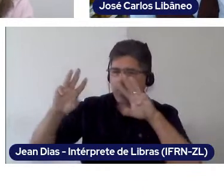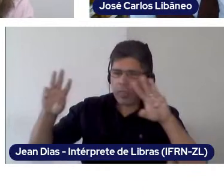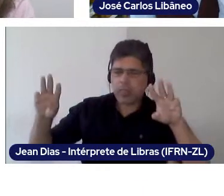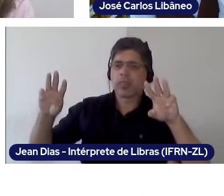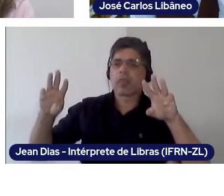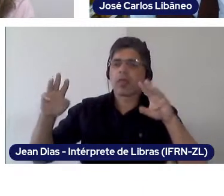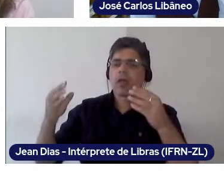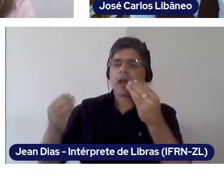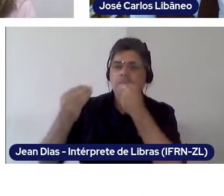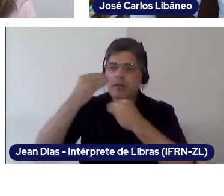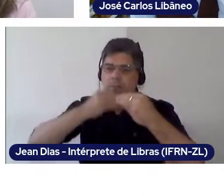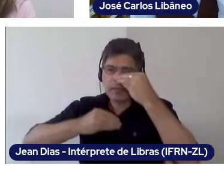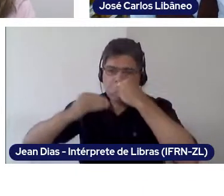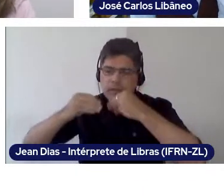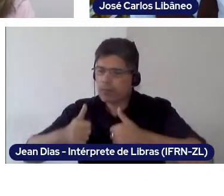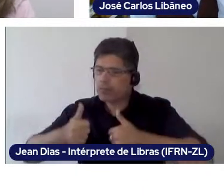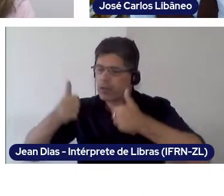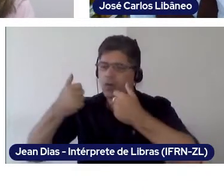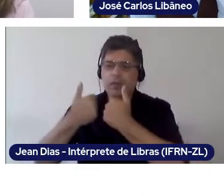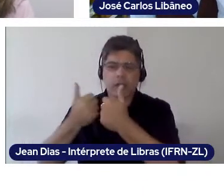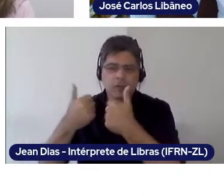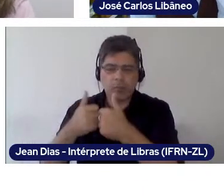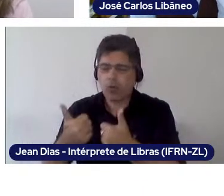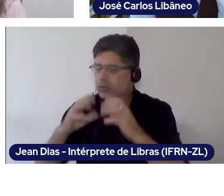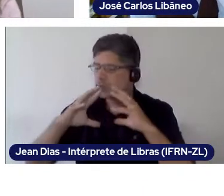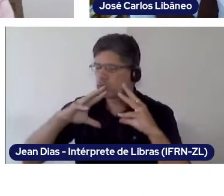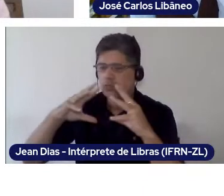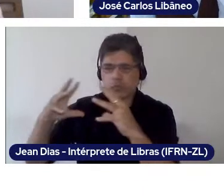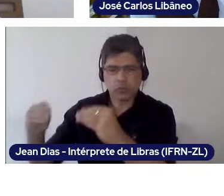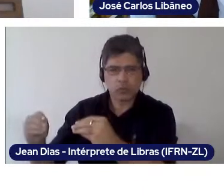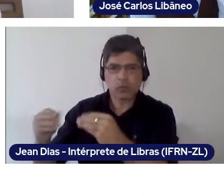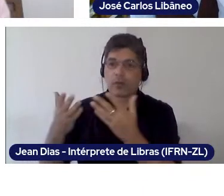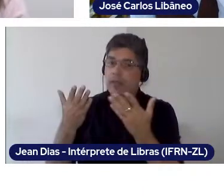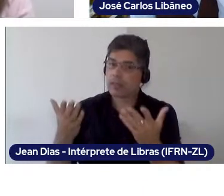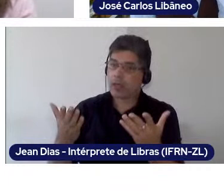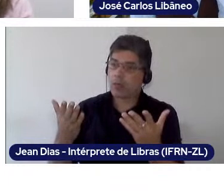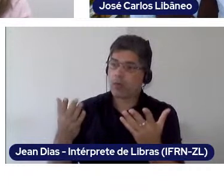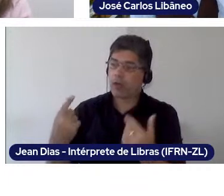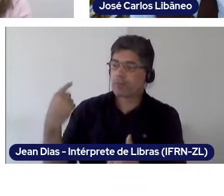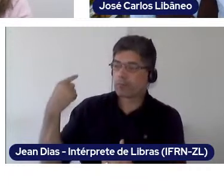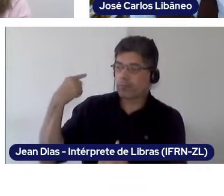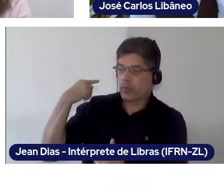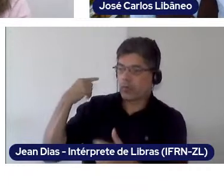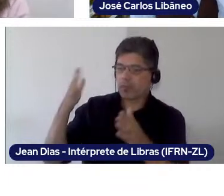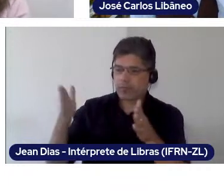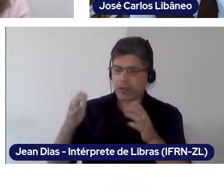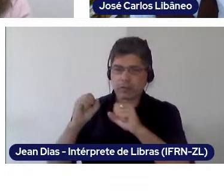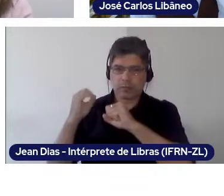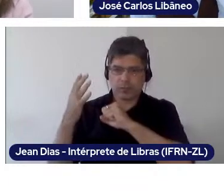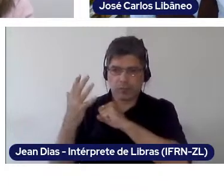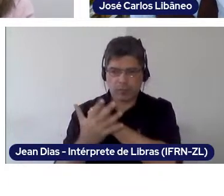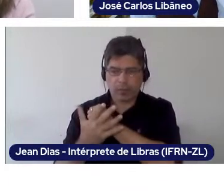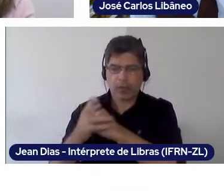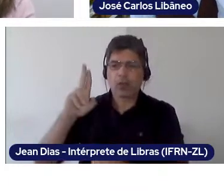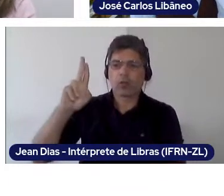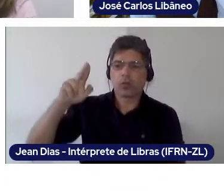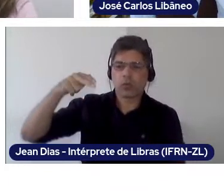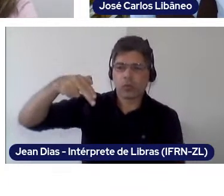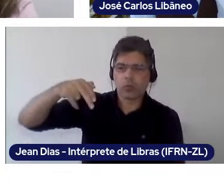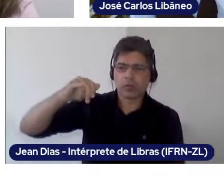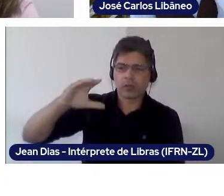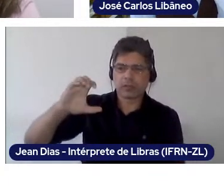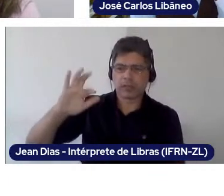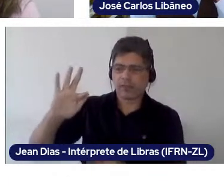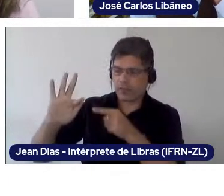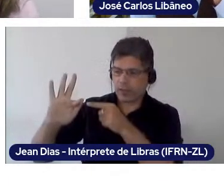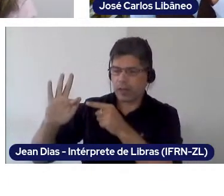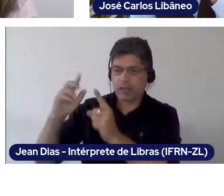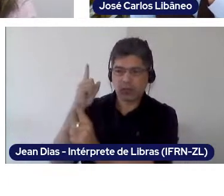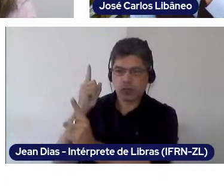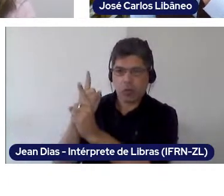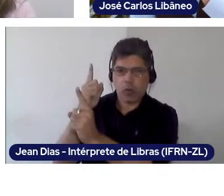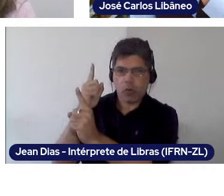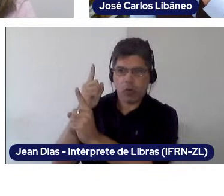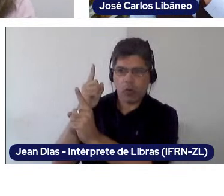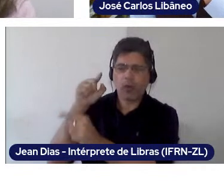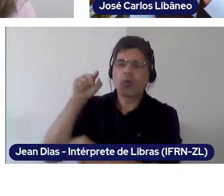and it is shocking: during the pandemic, UNICEF finds out something we already knew, but it is an international organization affirming it and taking it to the world,